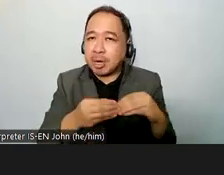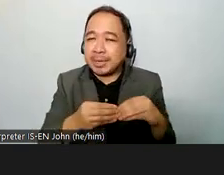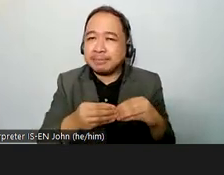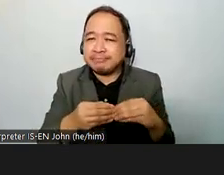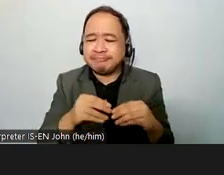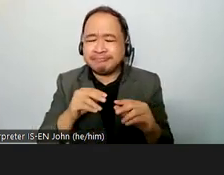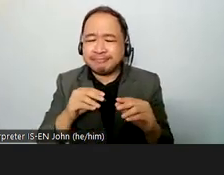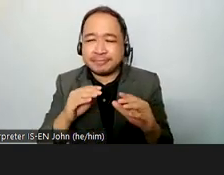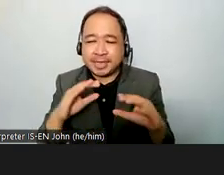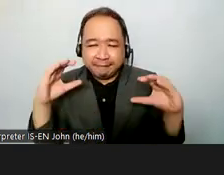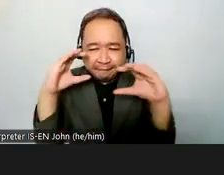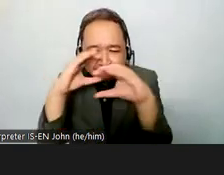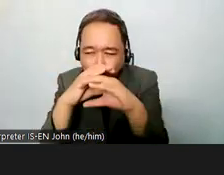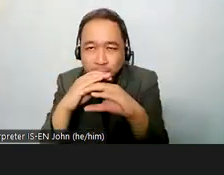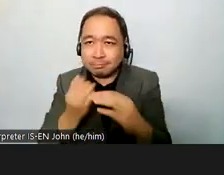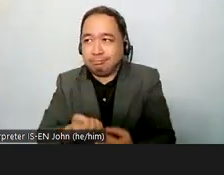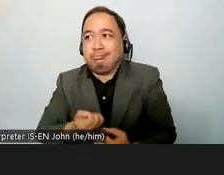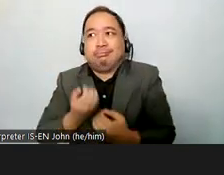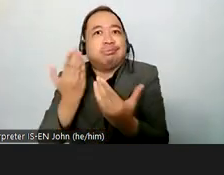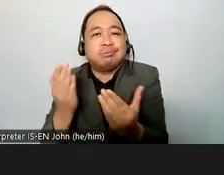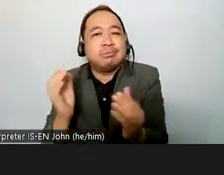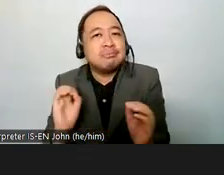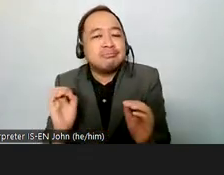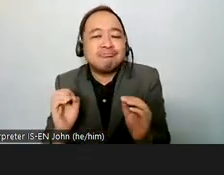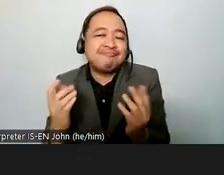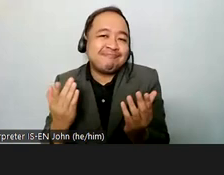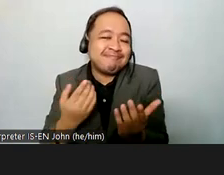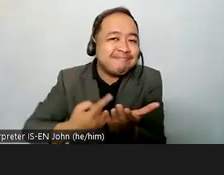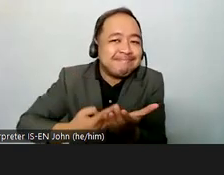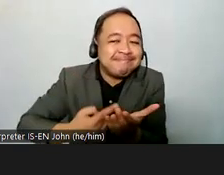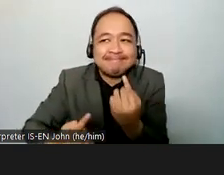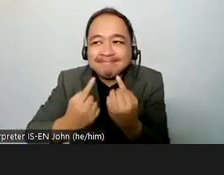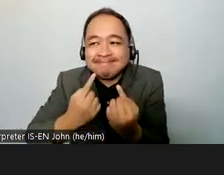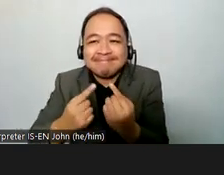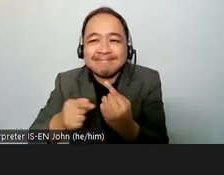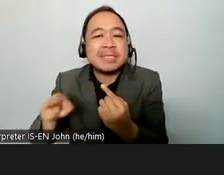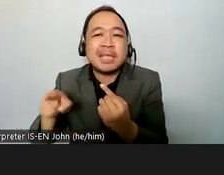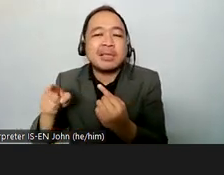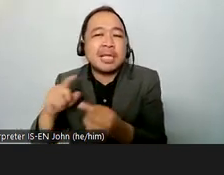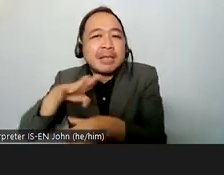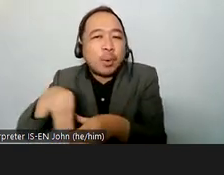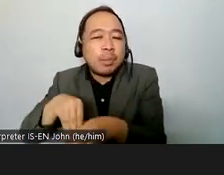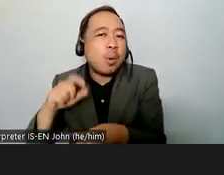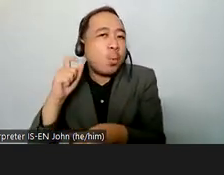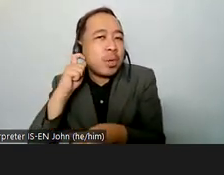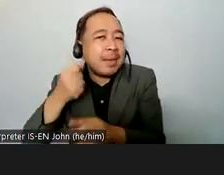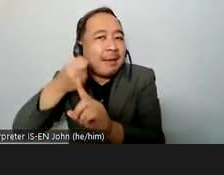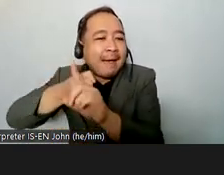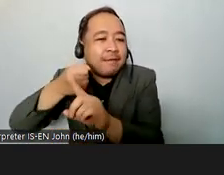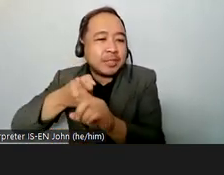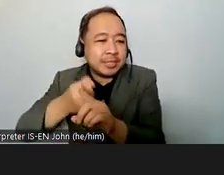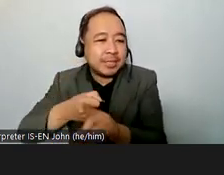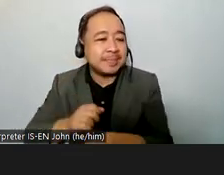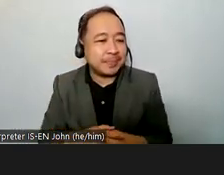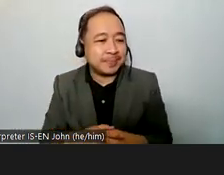race around women movement or women or disability movement and frankly i am